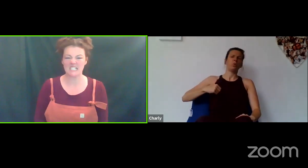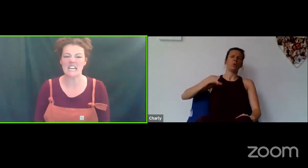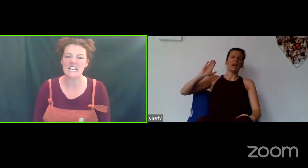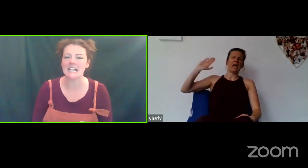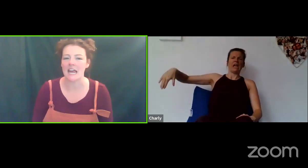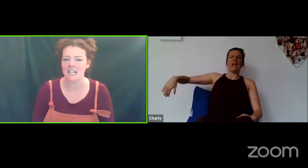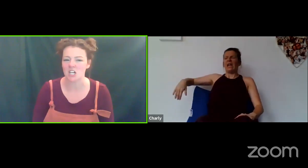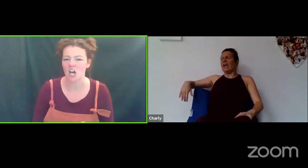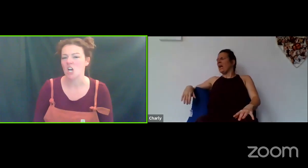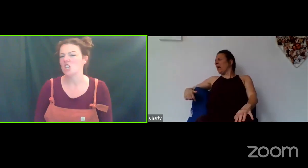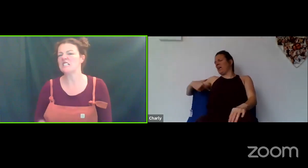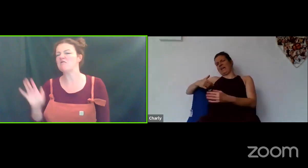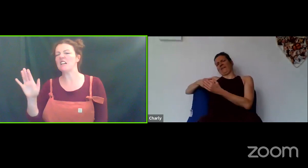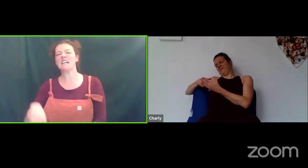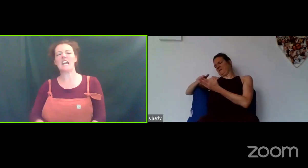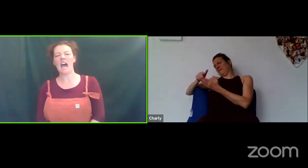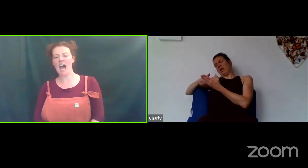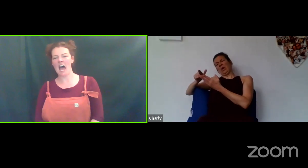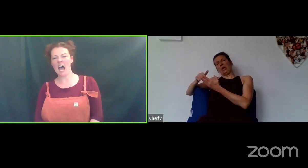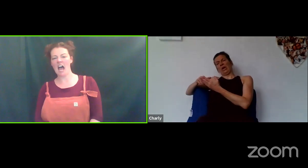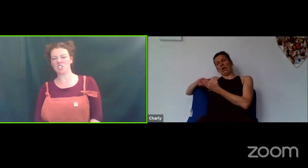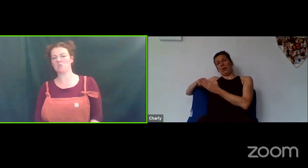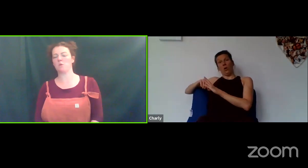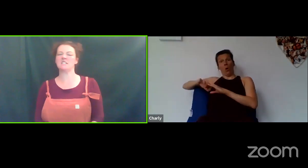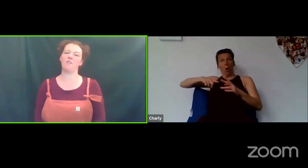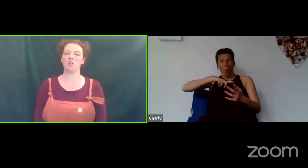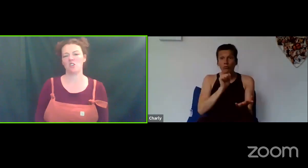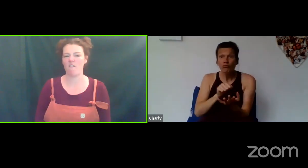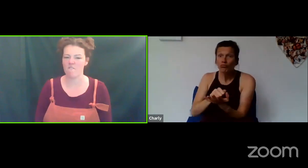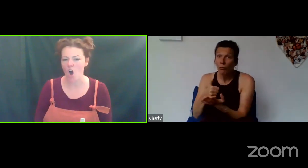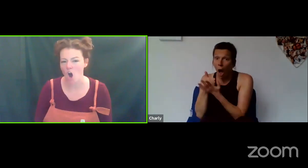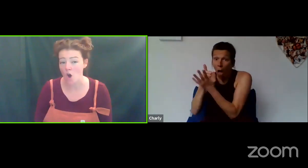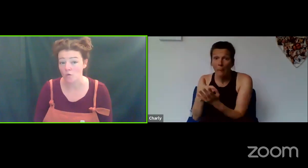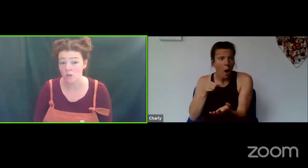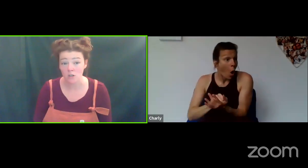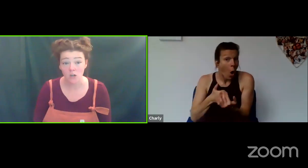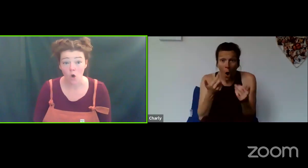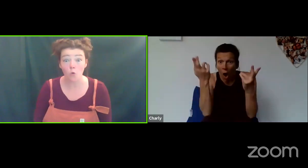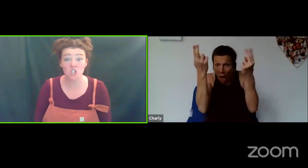a teenager? Didn't really care, she just wanted to focus on her phone... Or was she